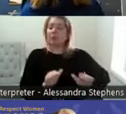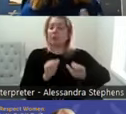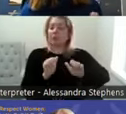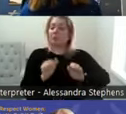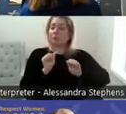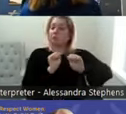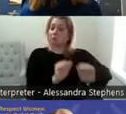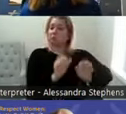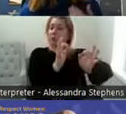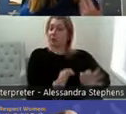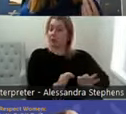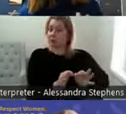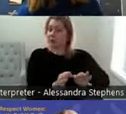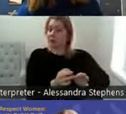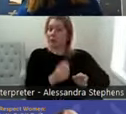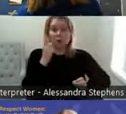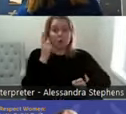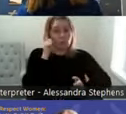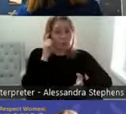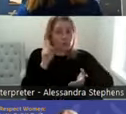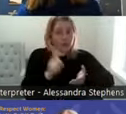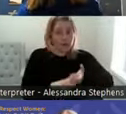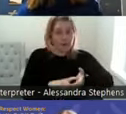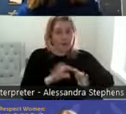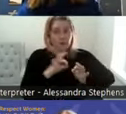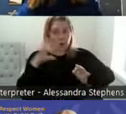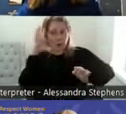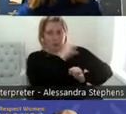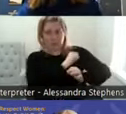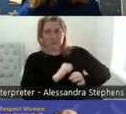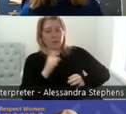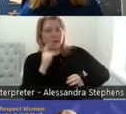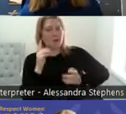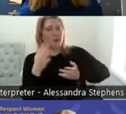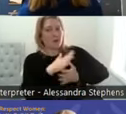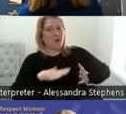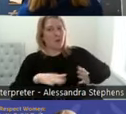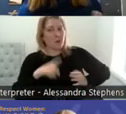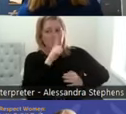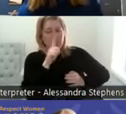But recognizing and not making assumptions. But just not just having conversations about